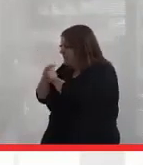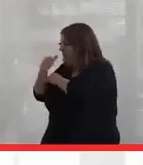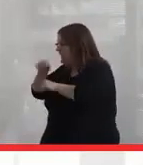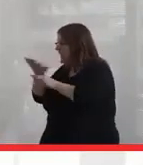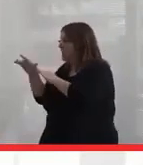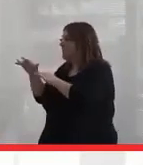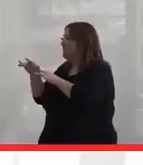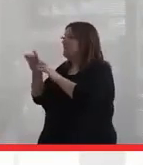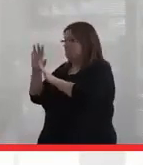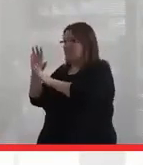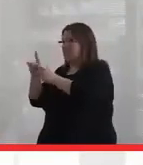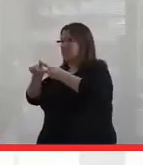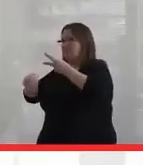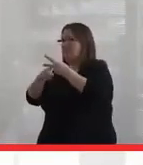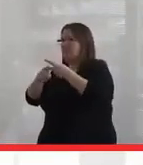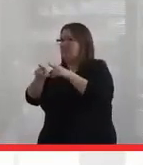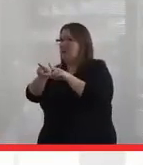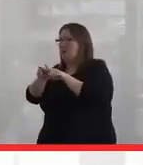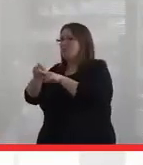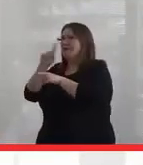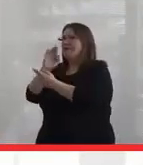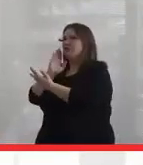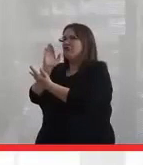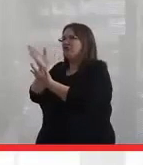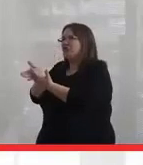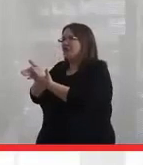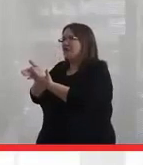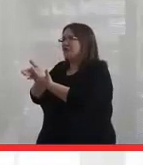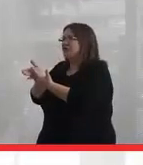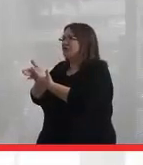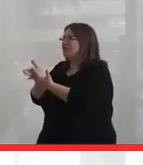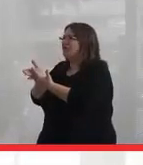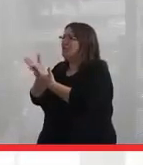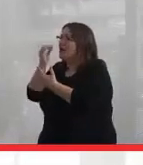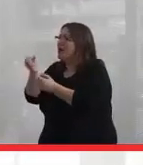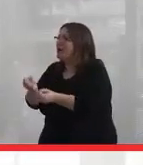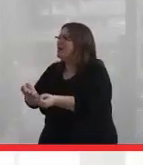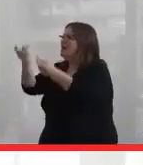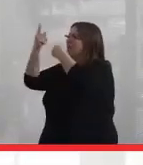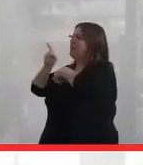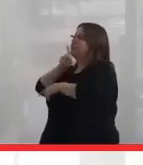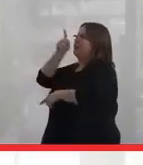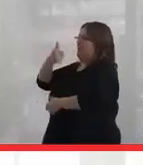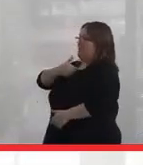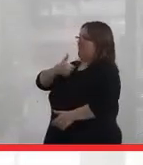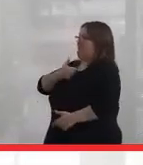But I've also come to think that perhaps it's an intervention to return us to our authenticity.